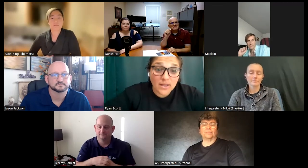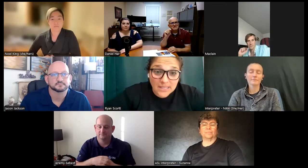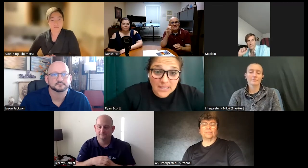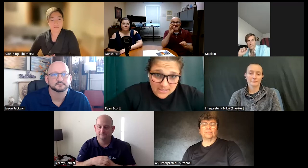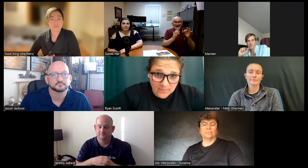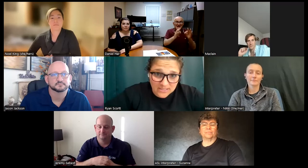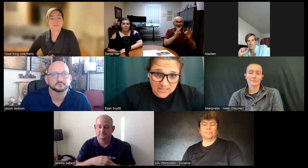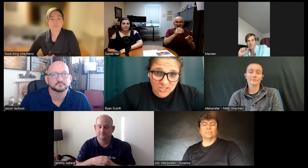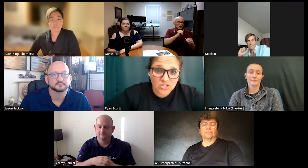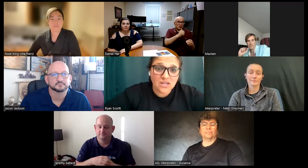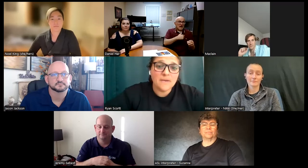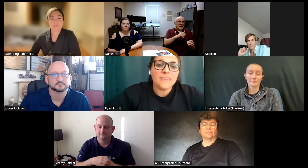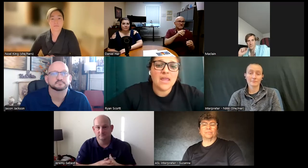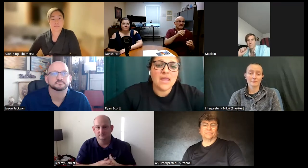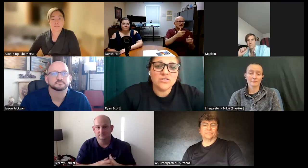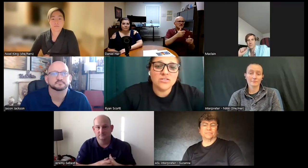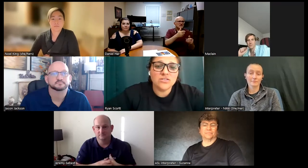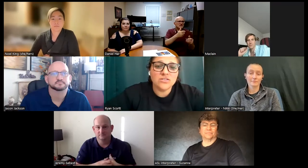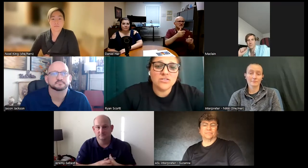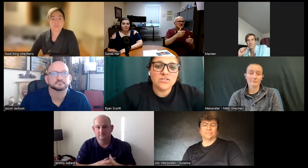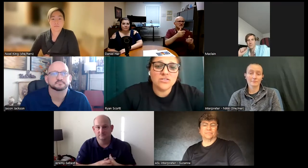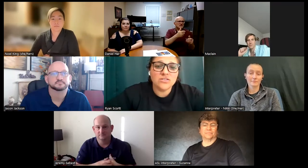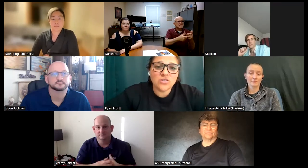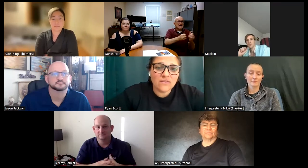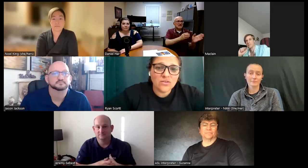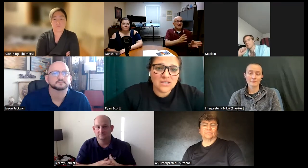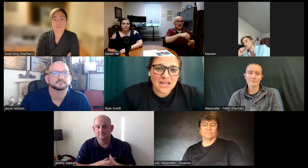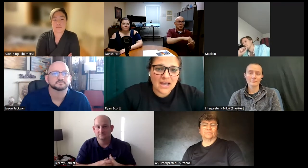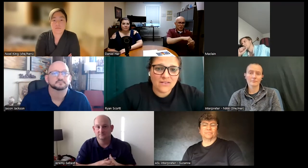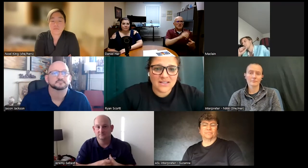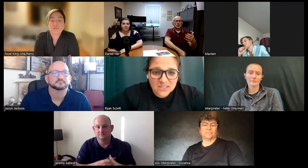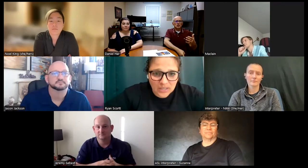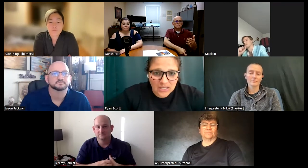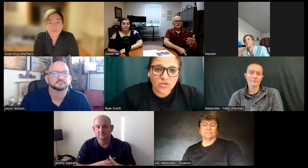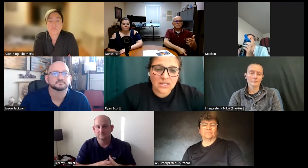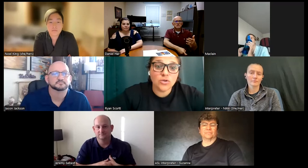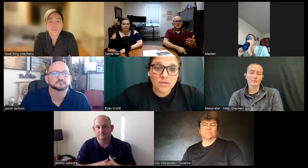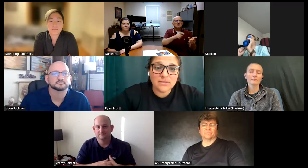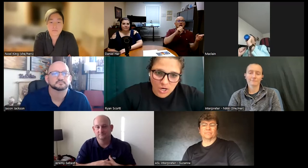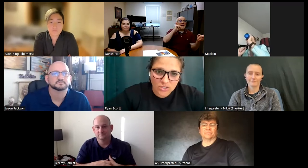message and so if you didn't have that text plan included you would be charged